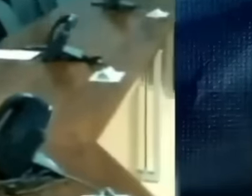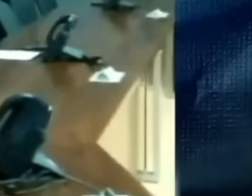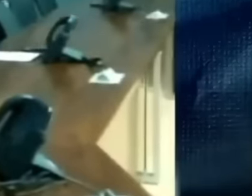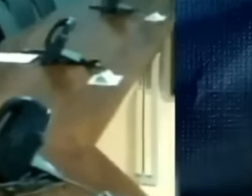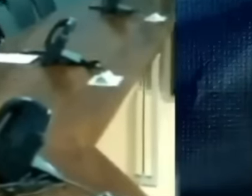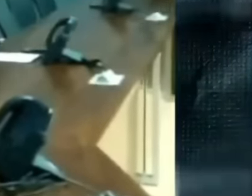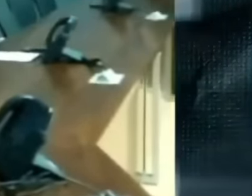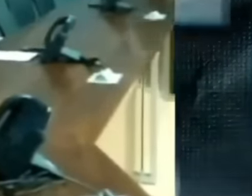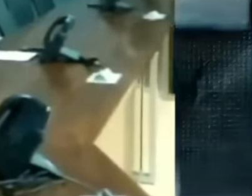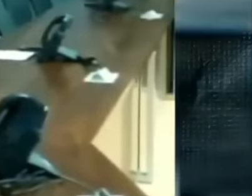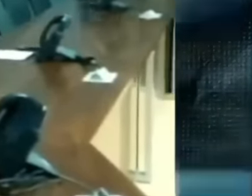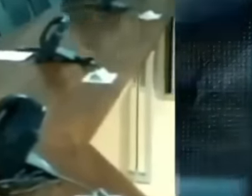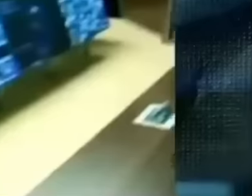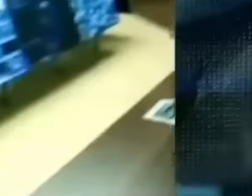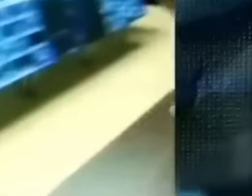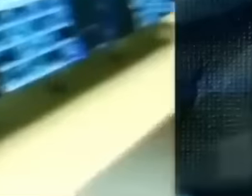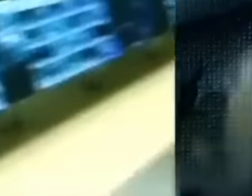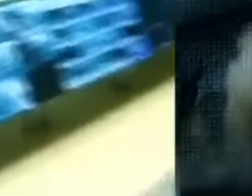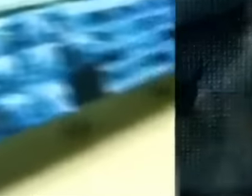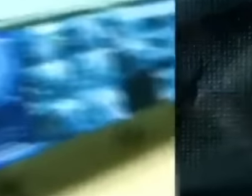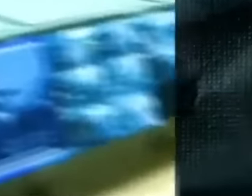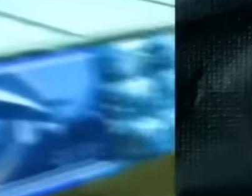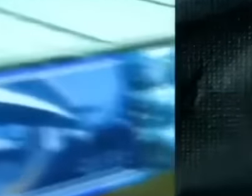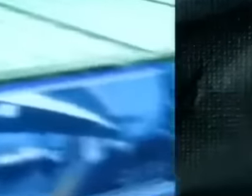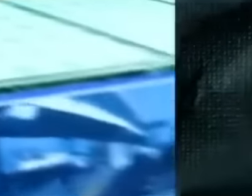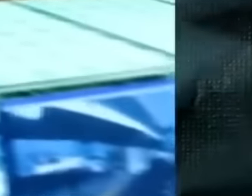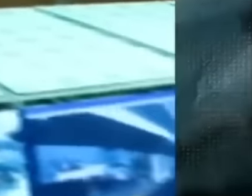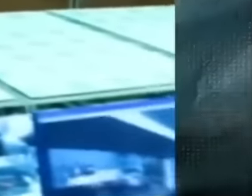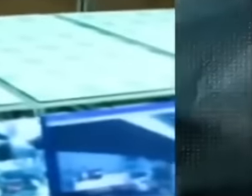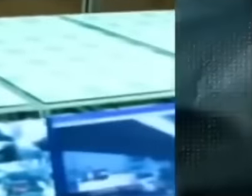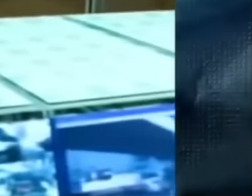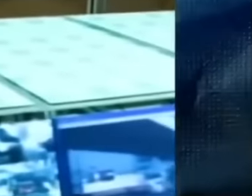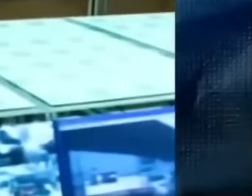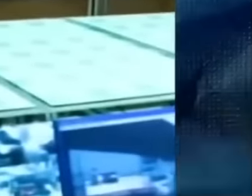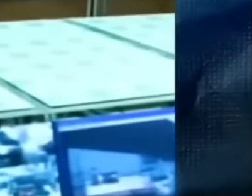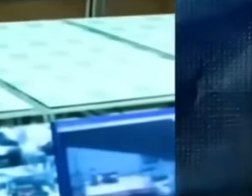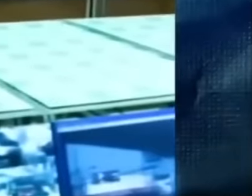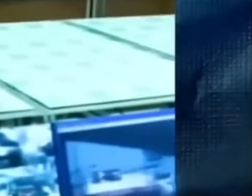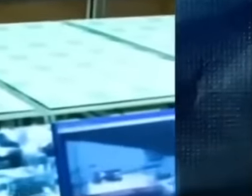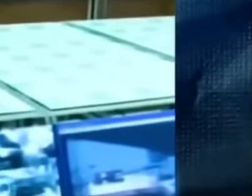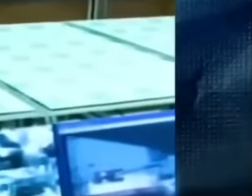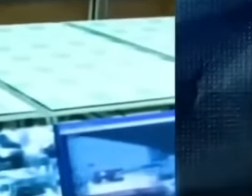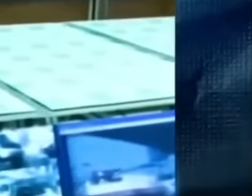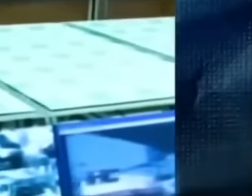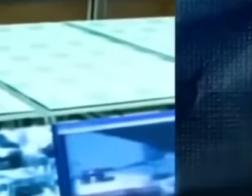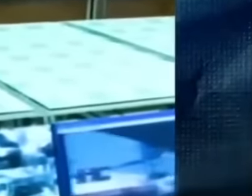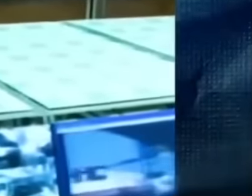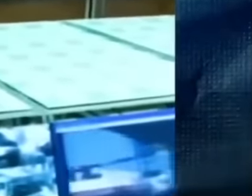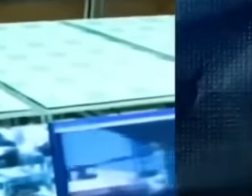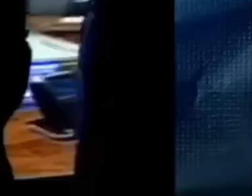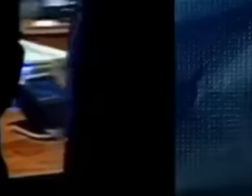millionaire bribes from the Sinaloa Cartel and other criminal groups, the bunker never affected